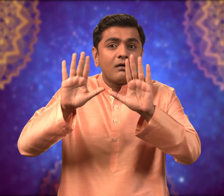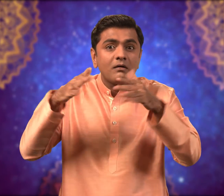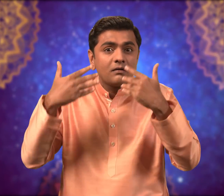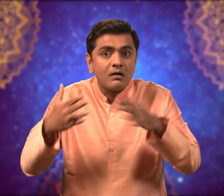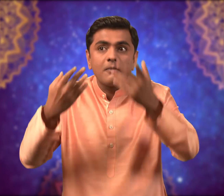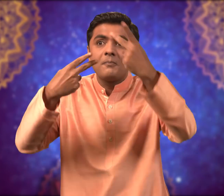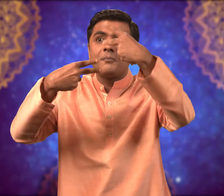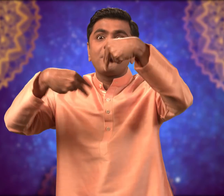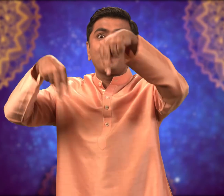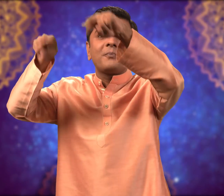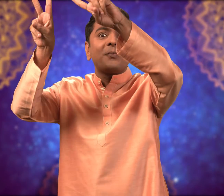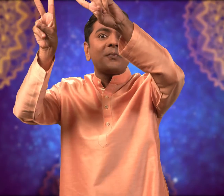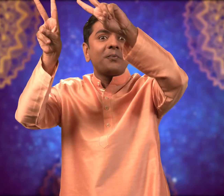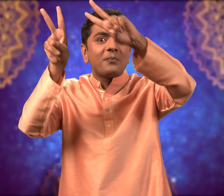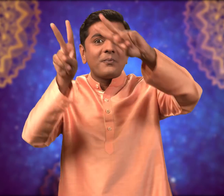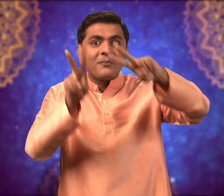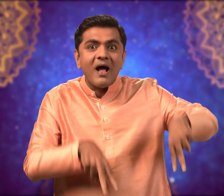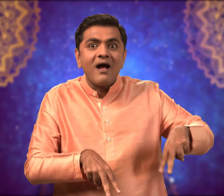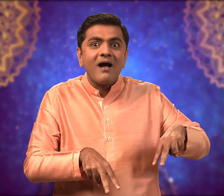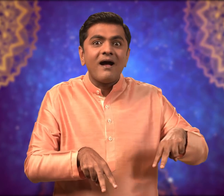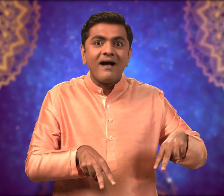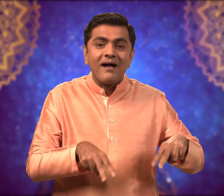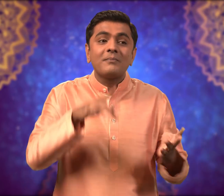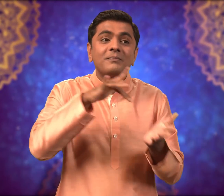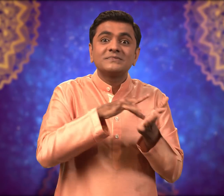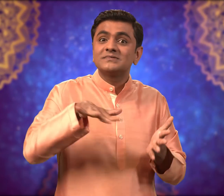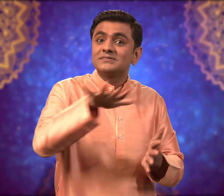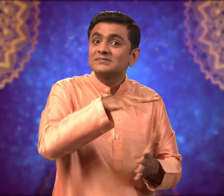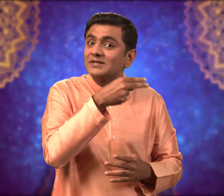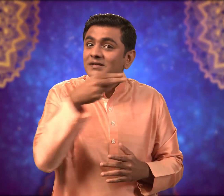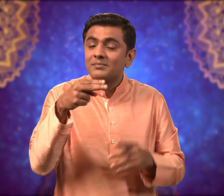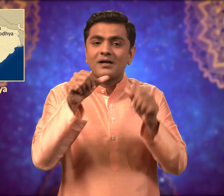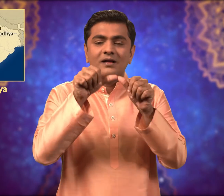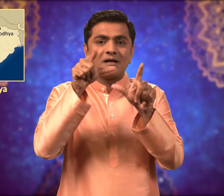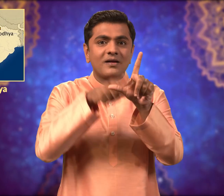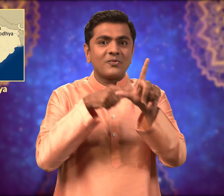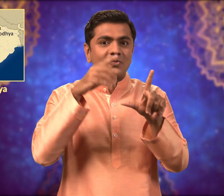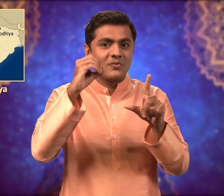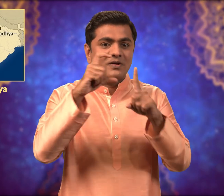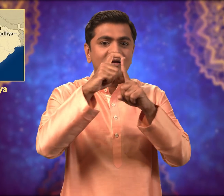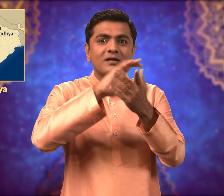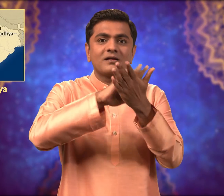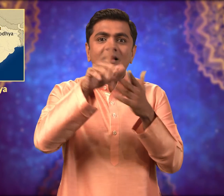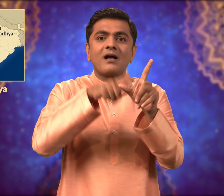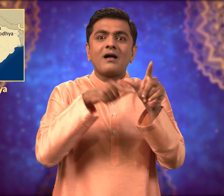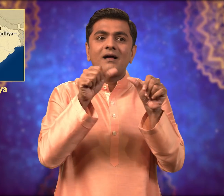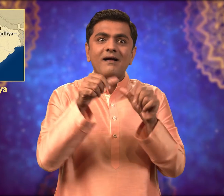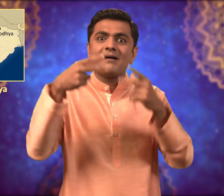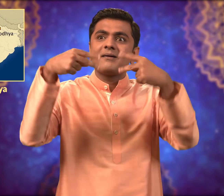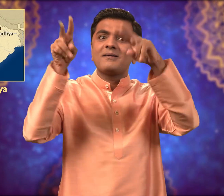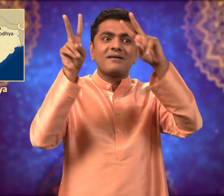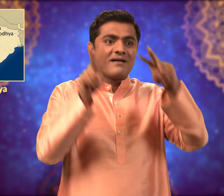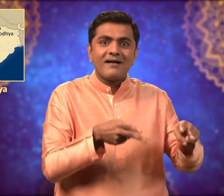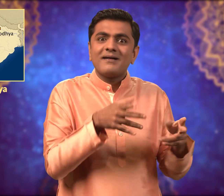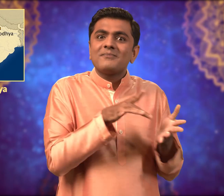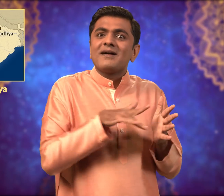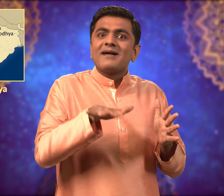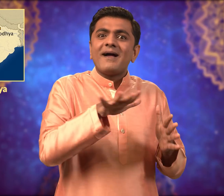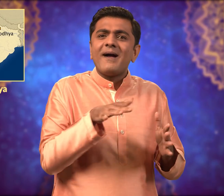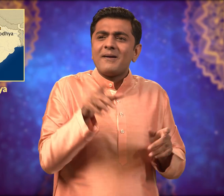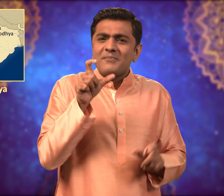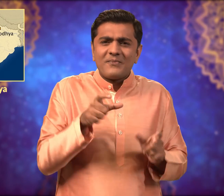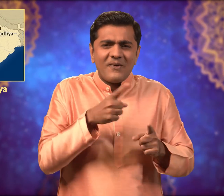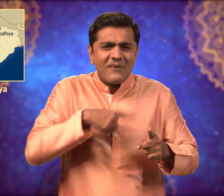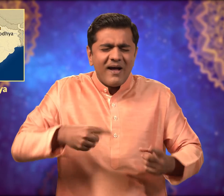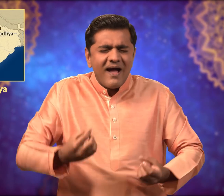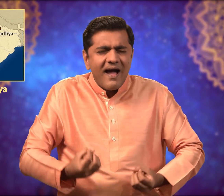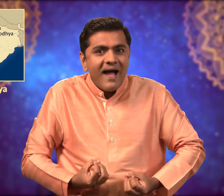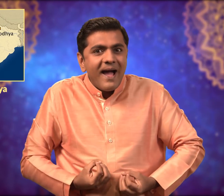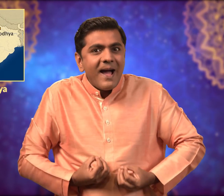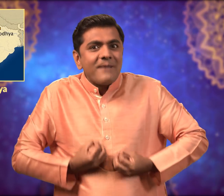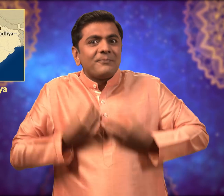When he returned to Ayodhya people were very happy.